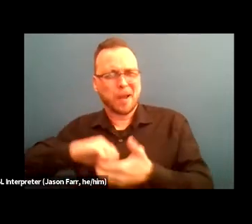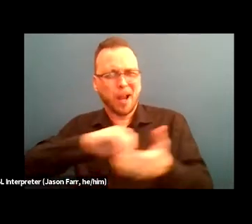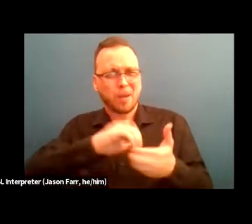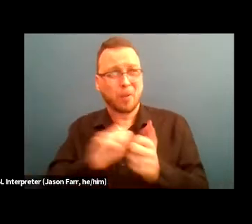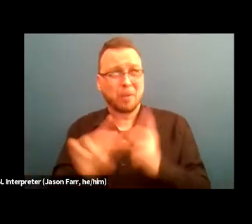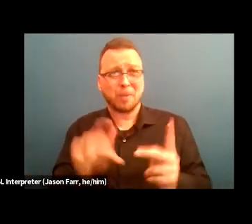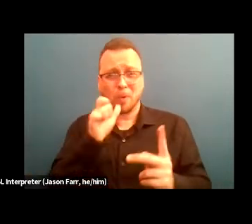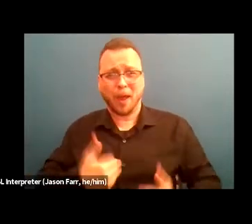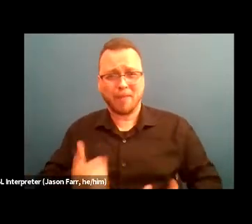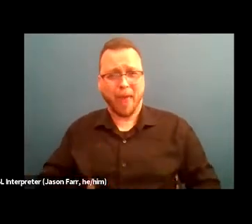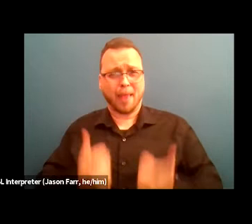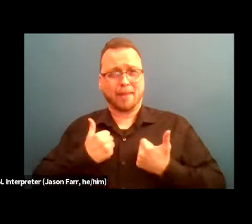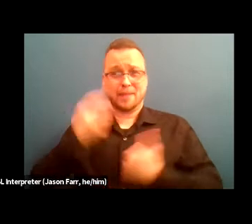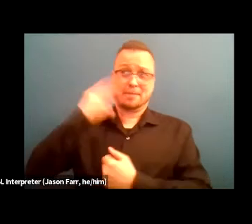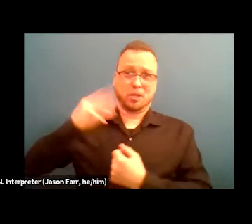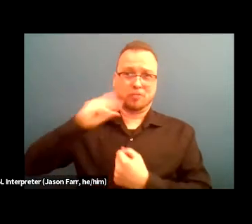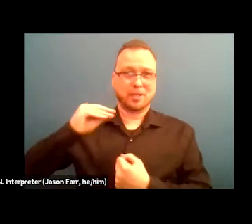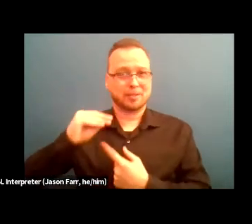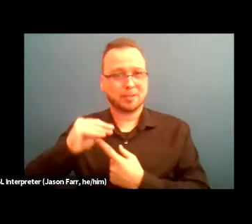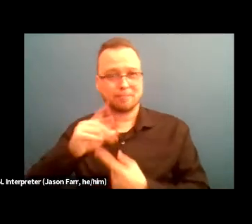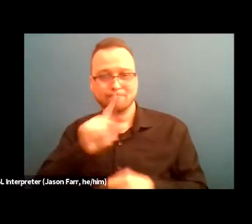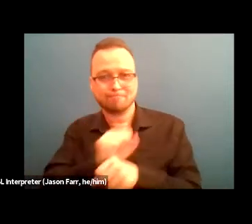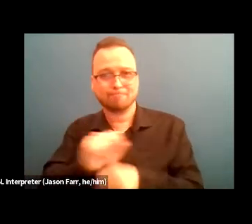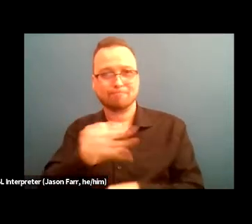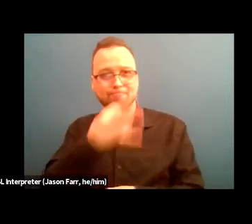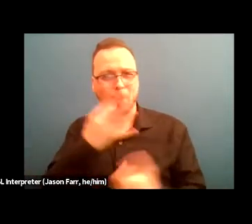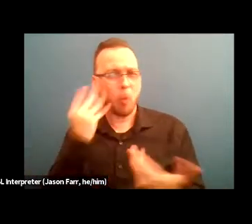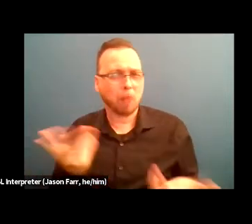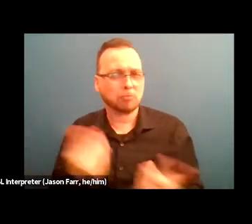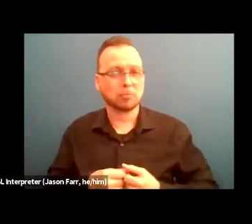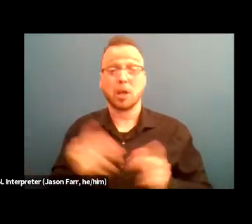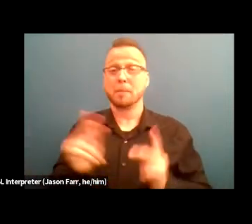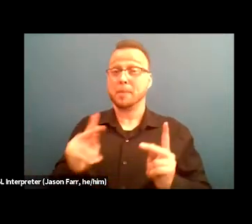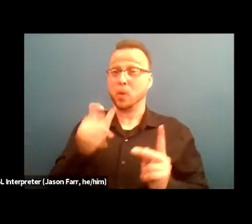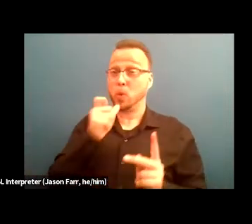So first despite ongoing efforts, the voices of people of experienced homelessness continue to be missing from planning